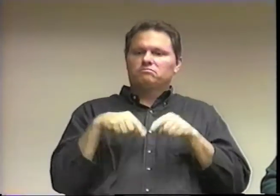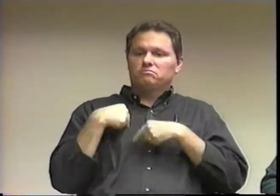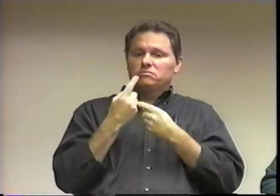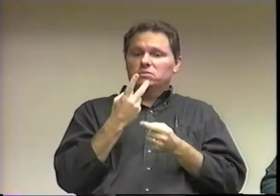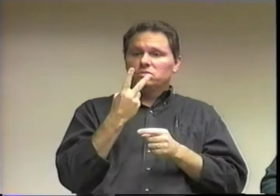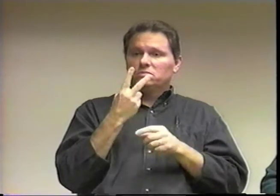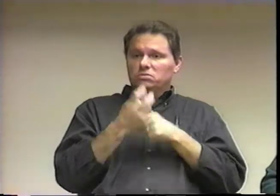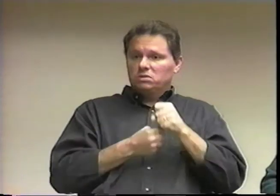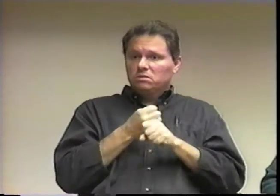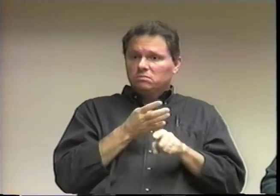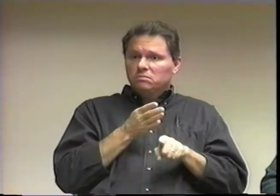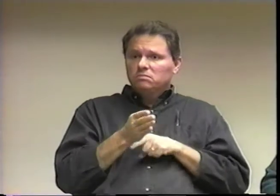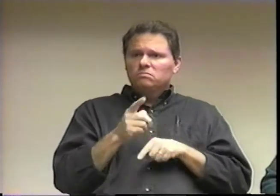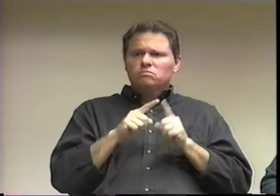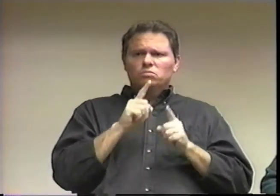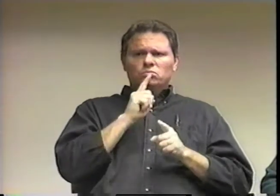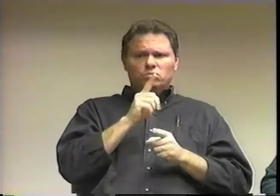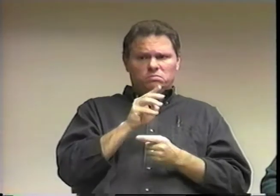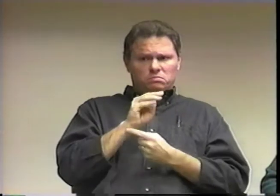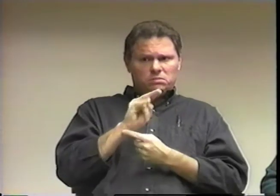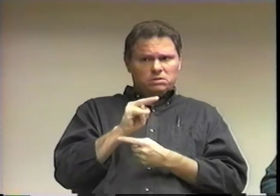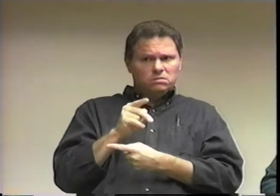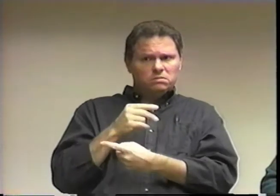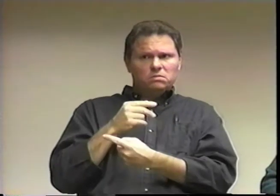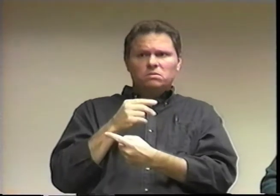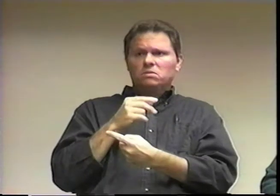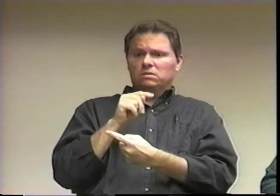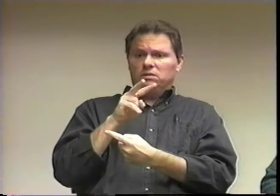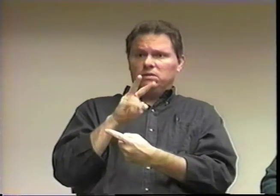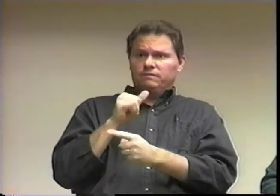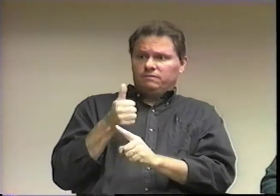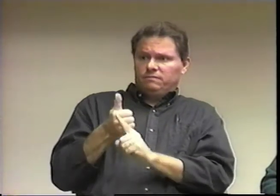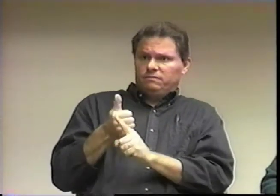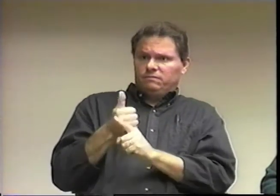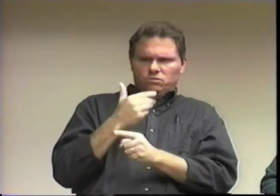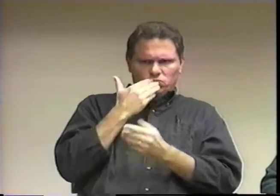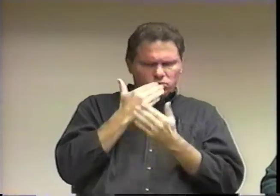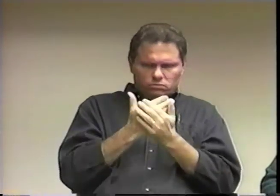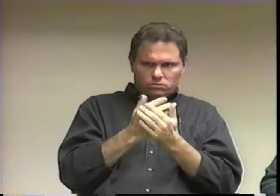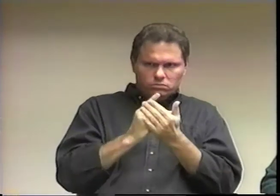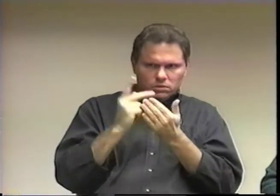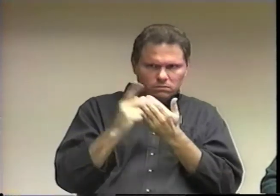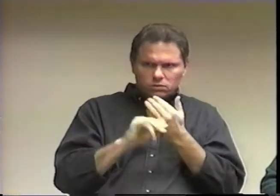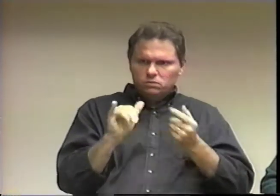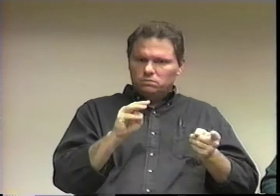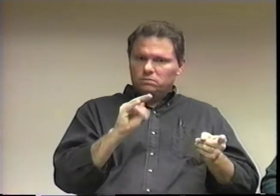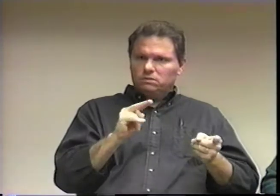Really their program was exceptional.